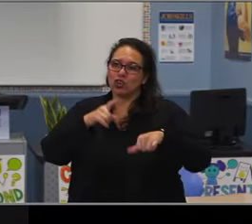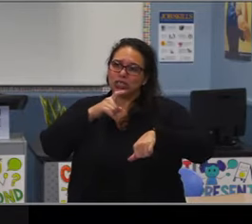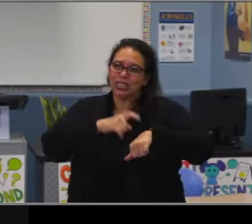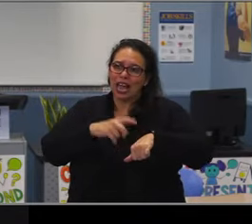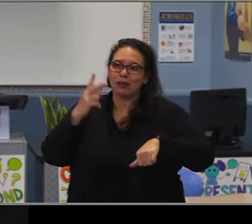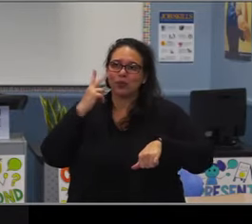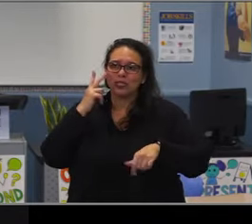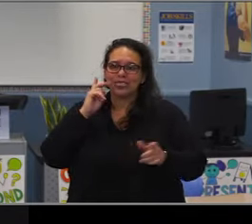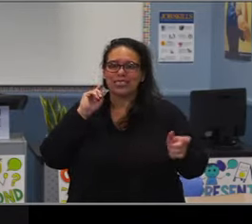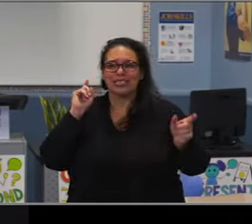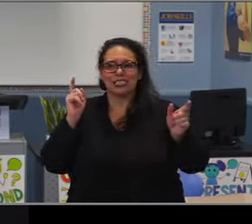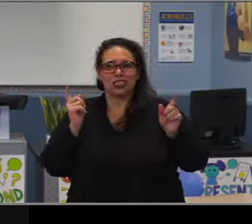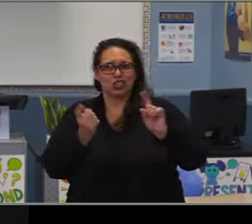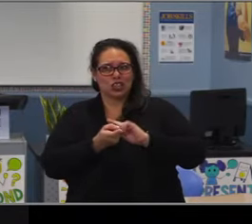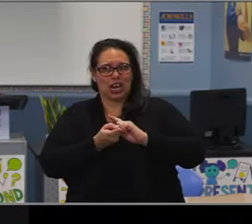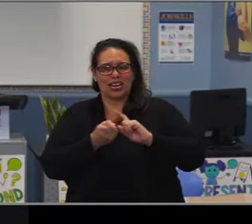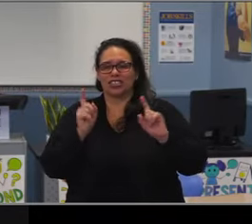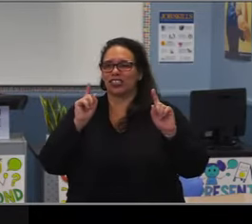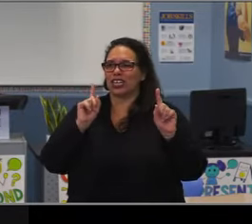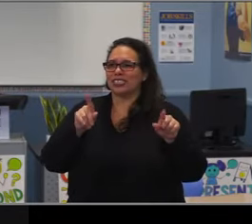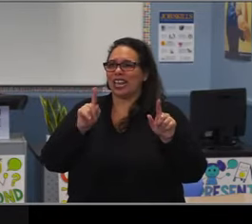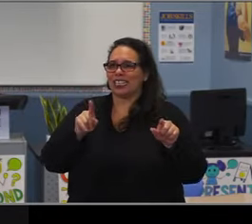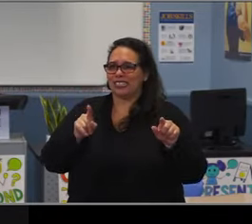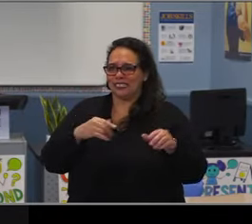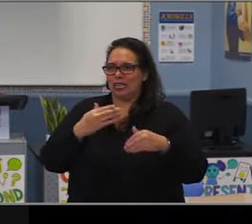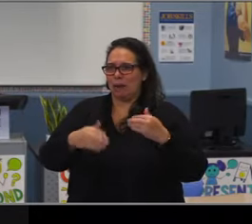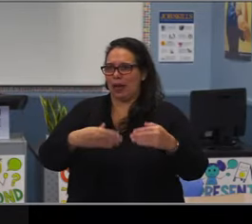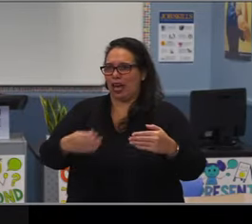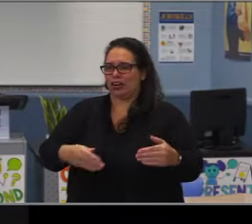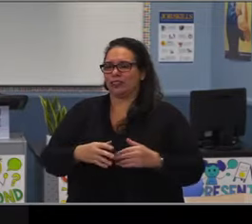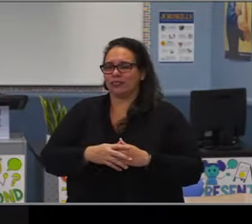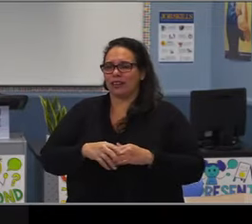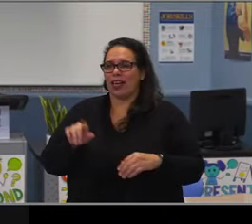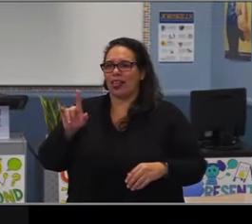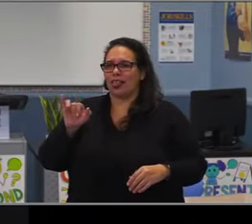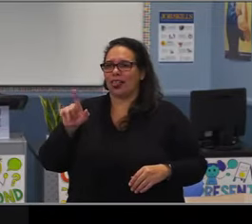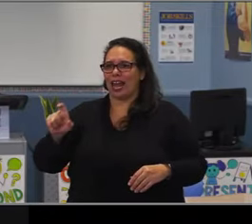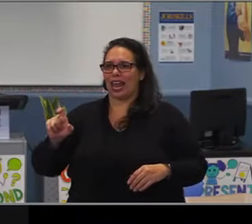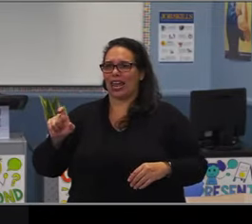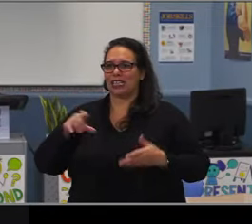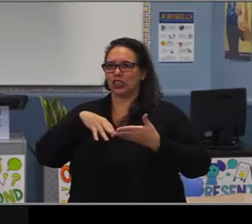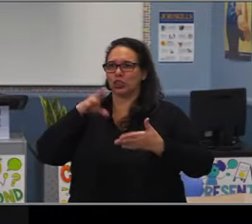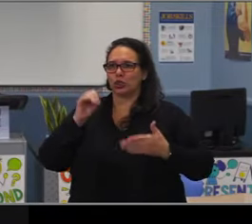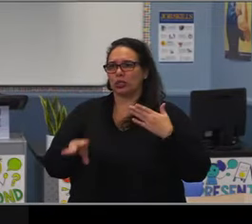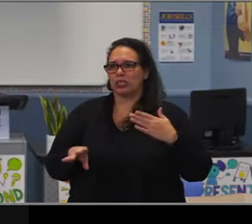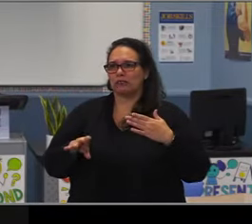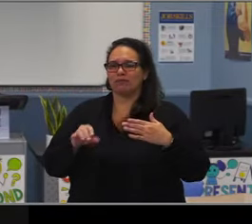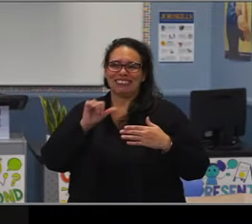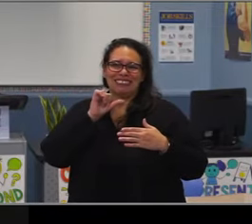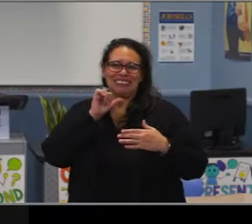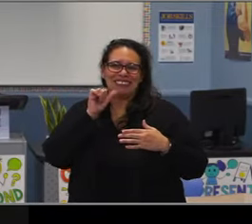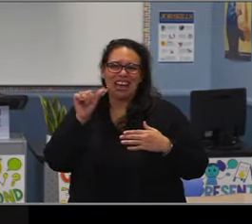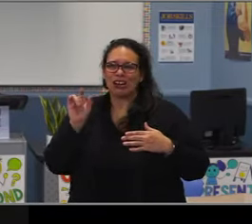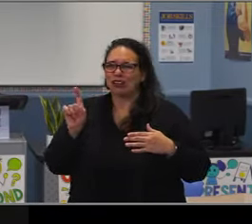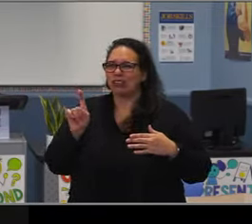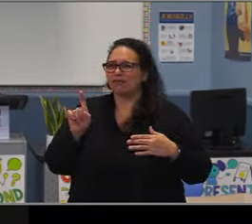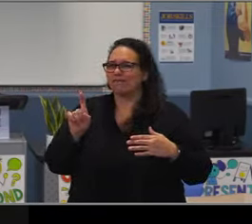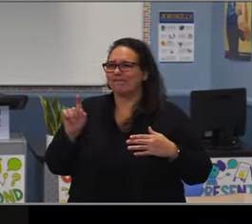for our sites to start looking for students beginning, to start to understand the impacts of certain things. To make sure we're not making assumptions